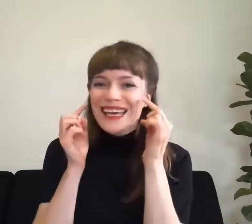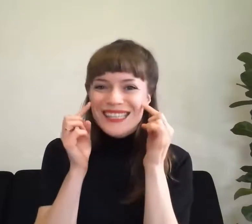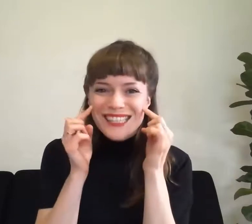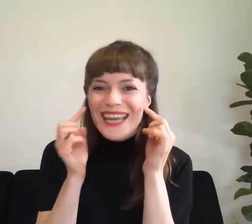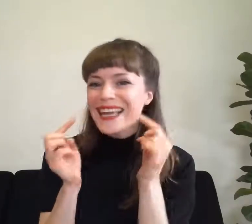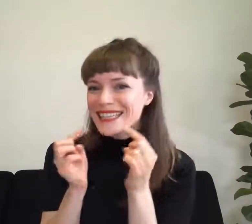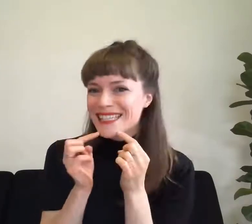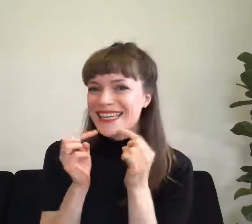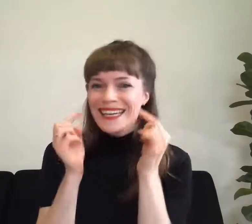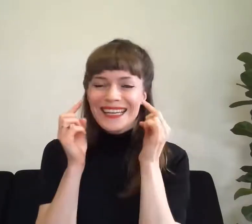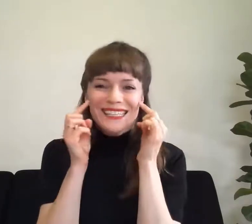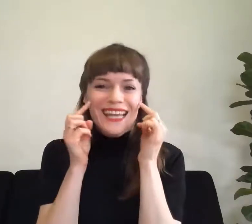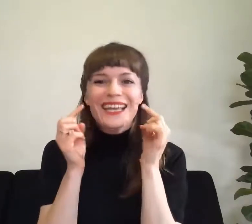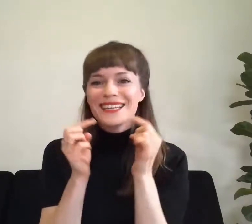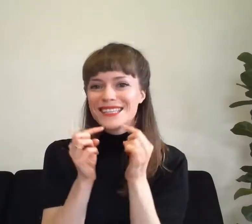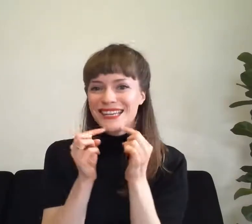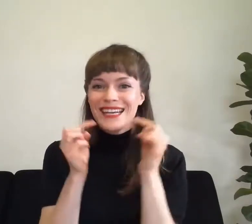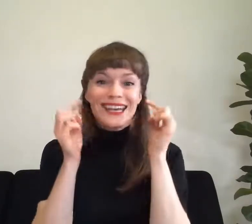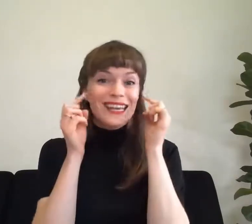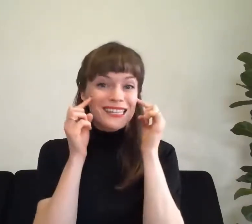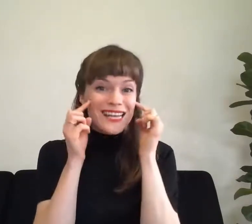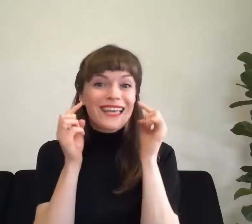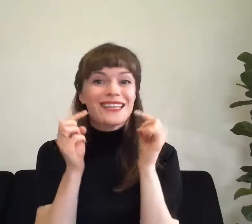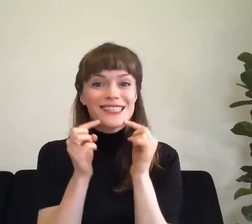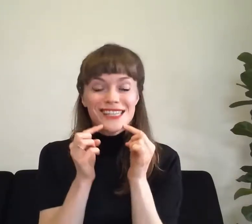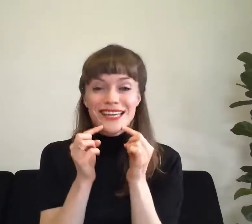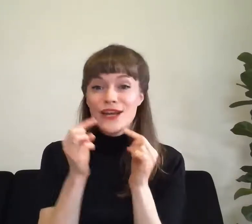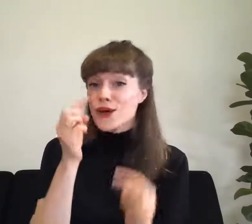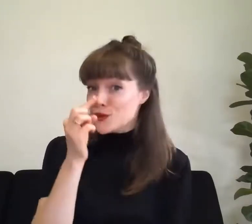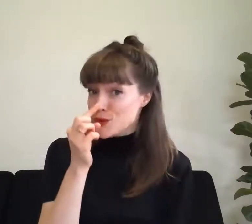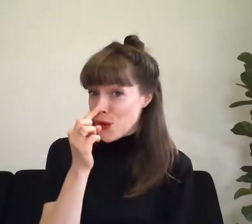cheek chin, cheek chin, cheek chin, nose